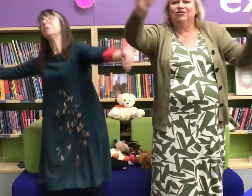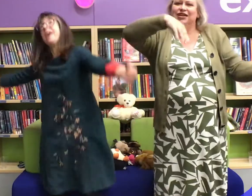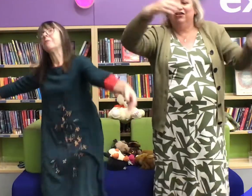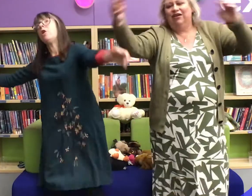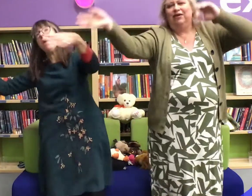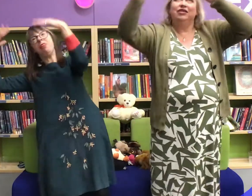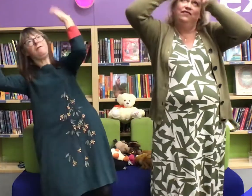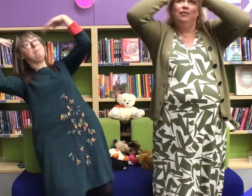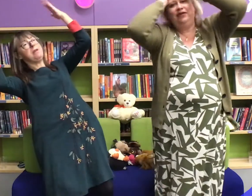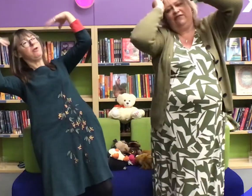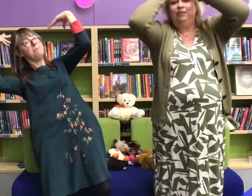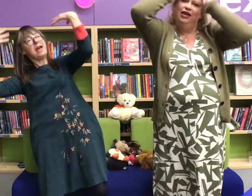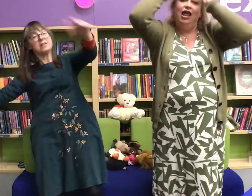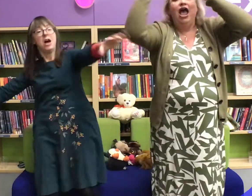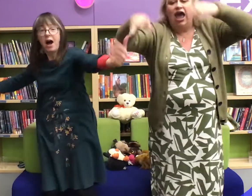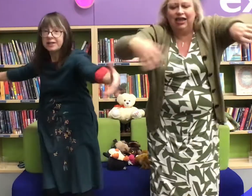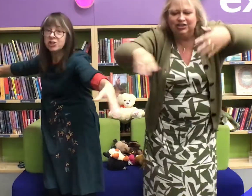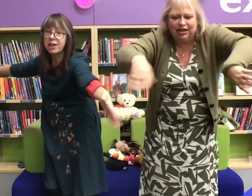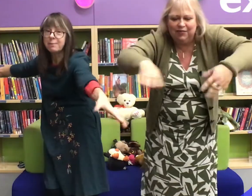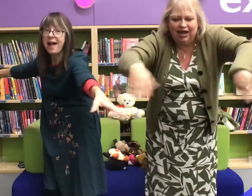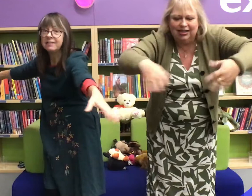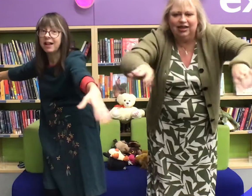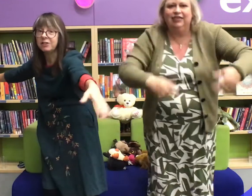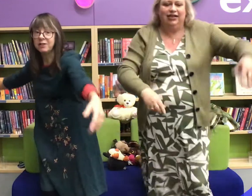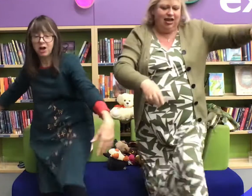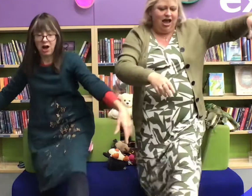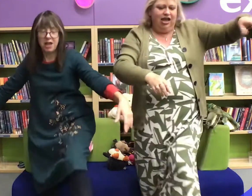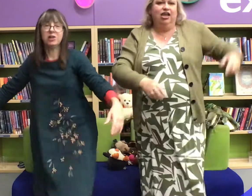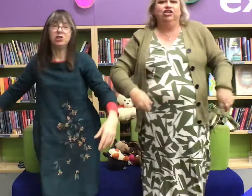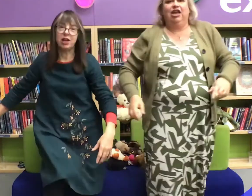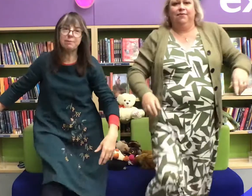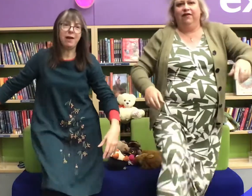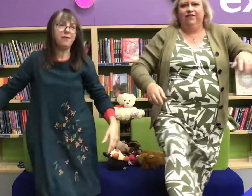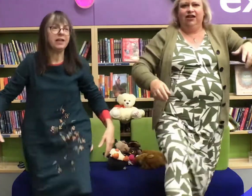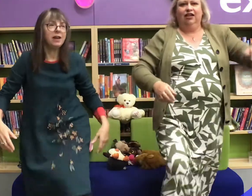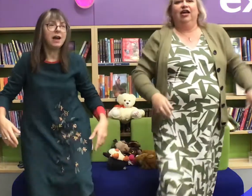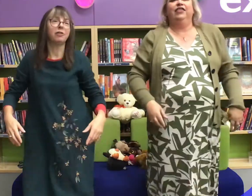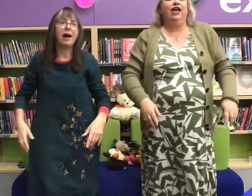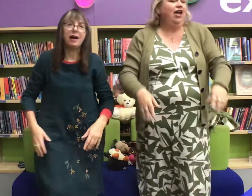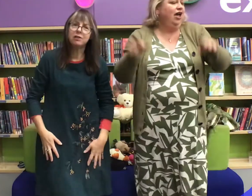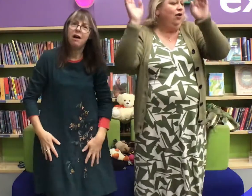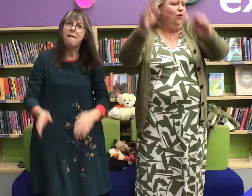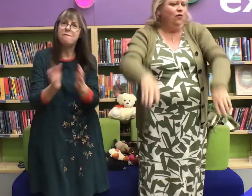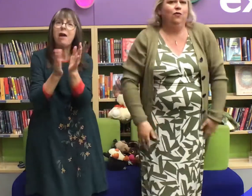scarecrow with a flippy floppy hat I can shake my hands like this I can shake my feet like that!